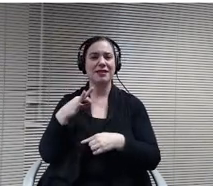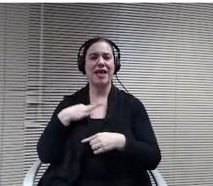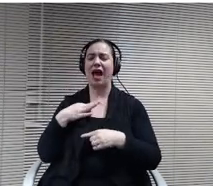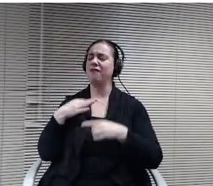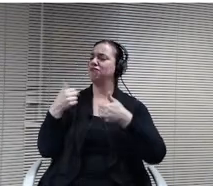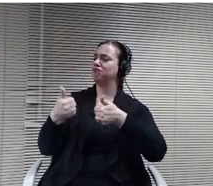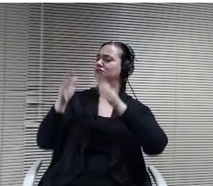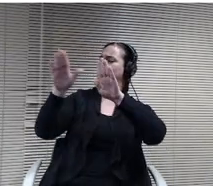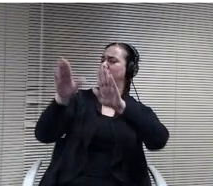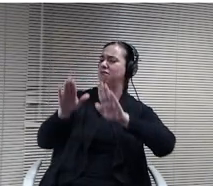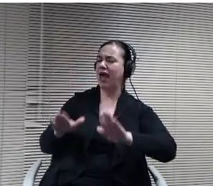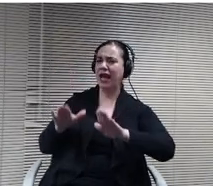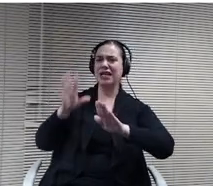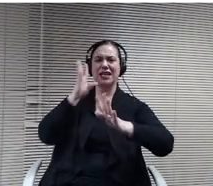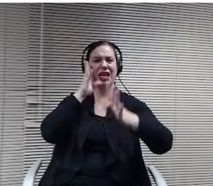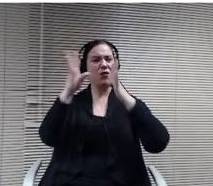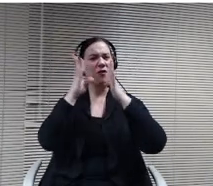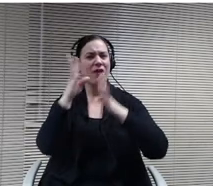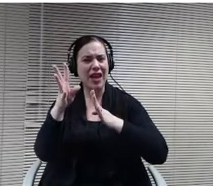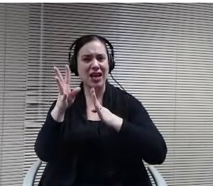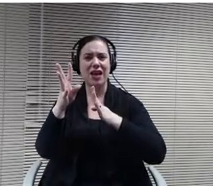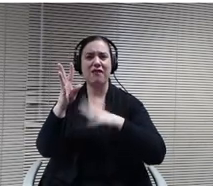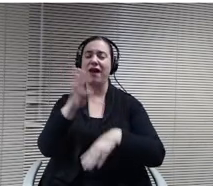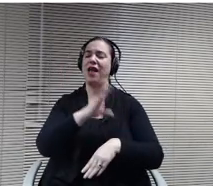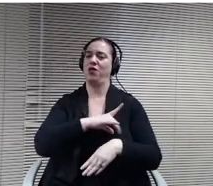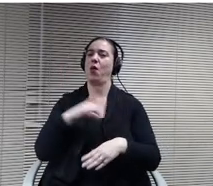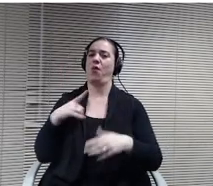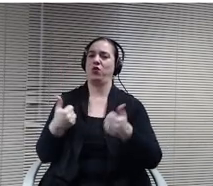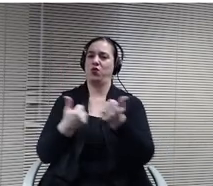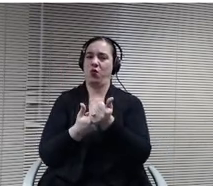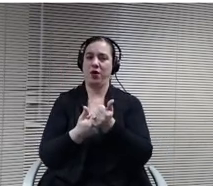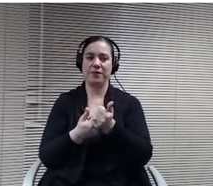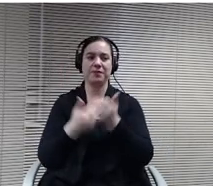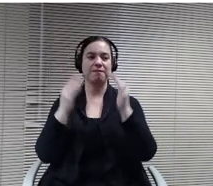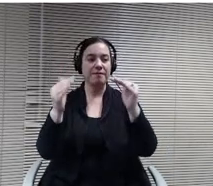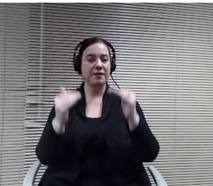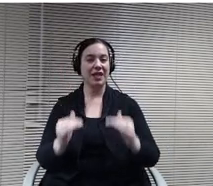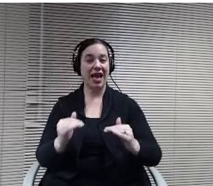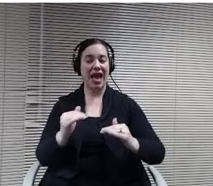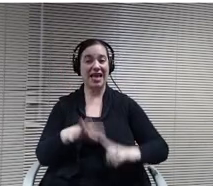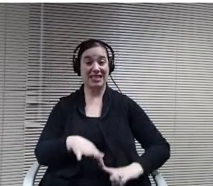then specials have looked a little different. So instead of doing specials in the classroom, we've moved some people around.